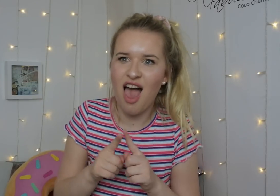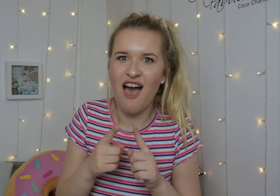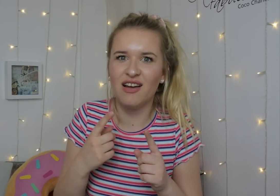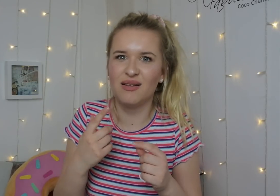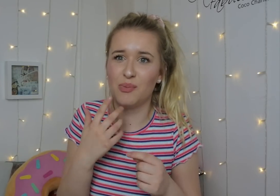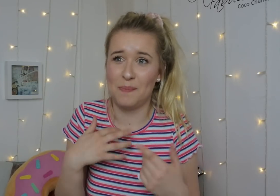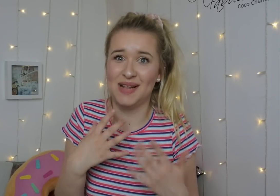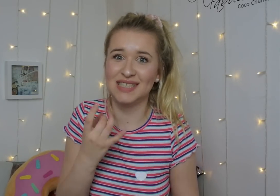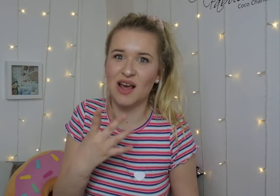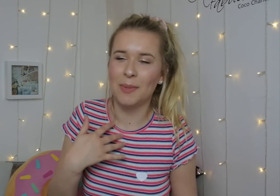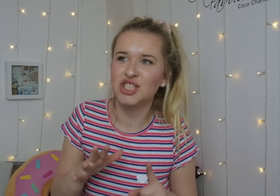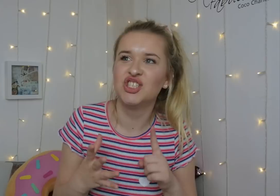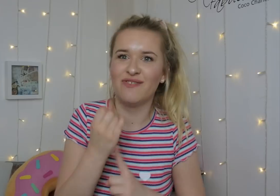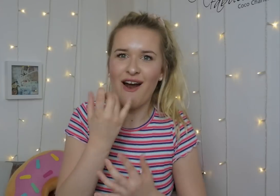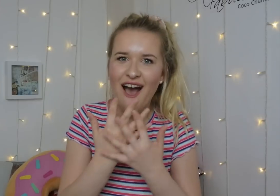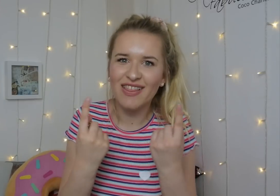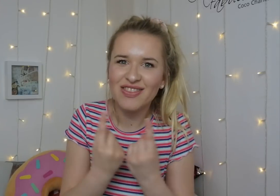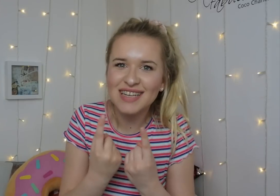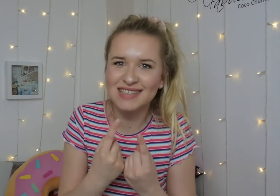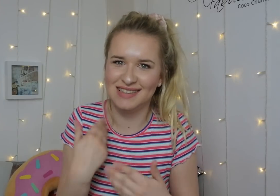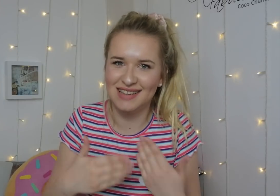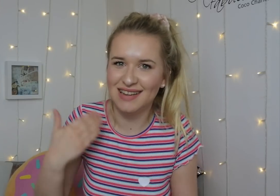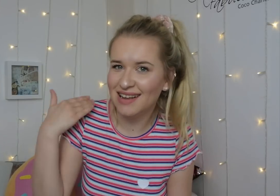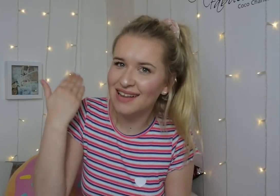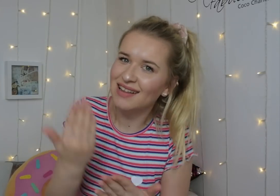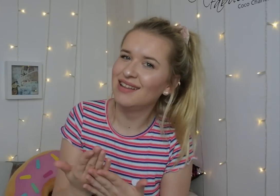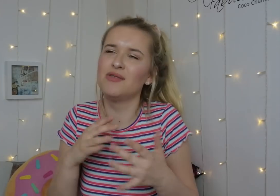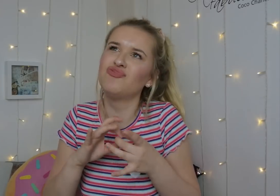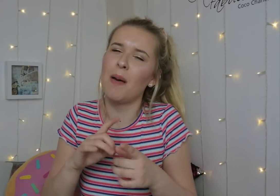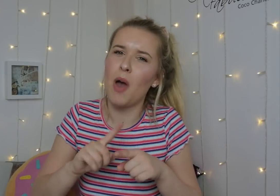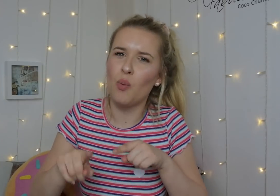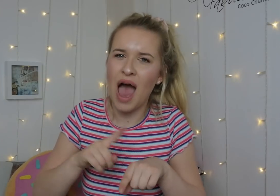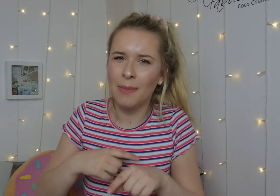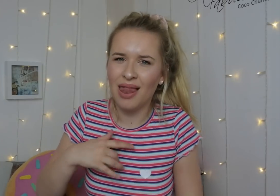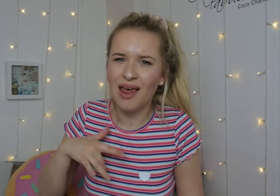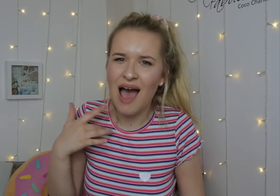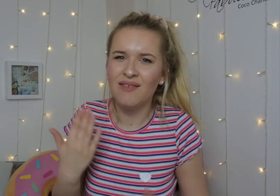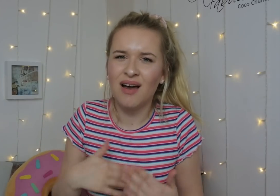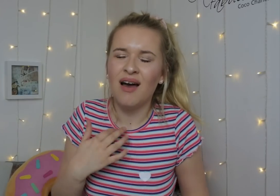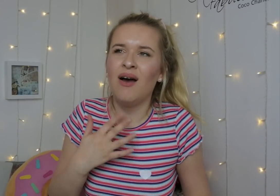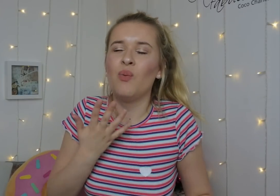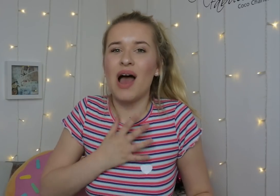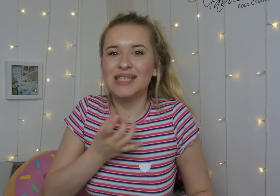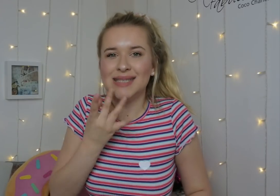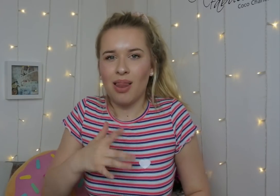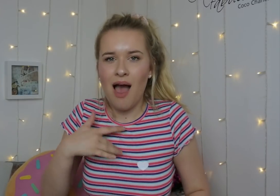I've achieved lots of things when I'm single. I've been in relationships nearly most time of my life. I just wanted a single life.